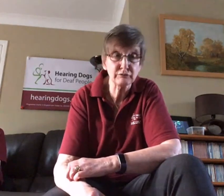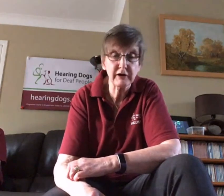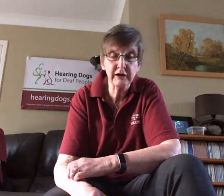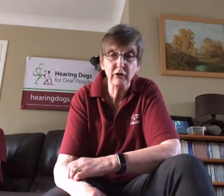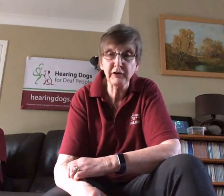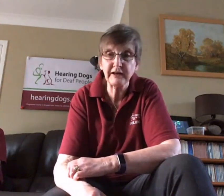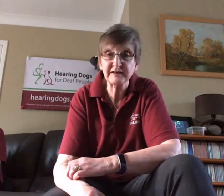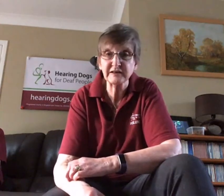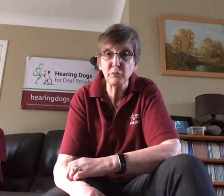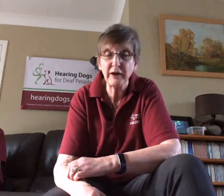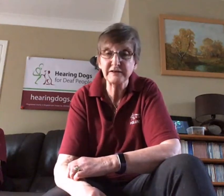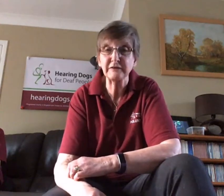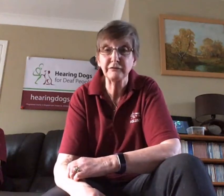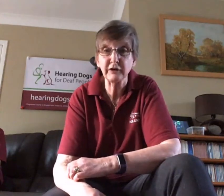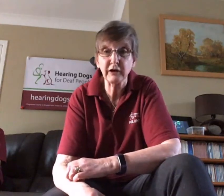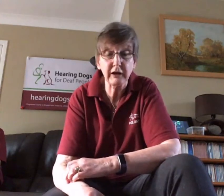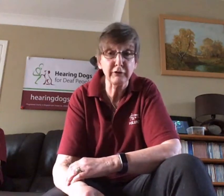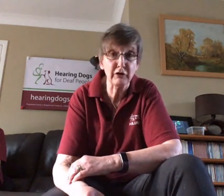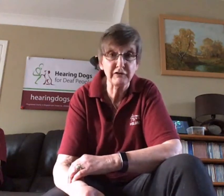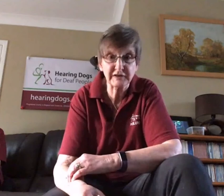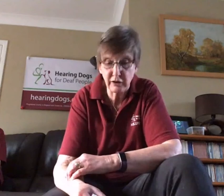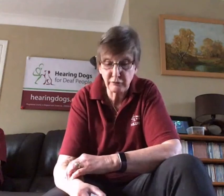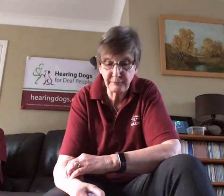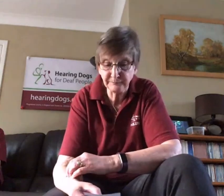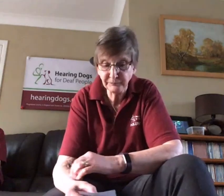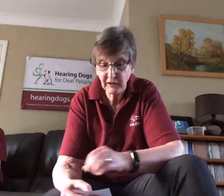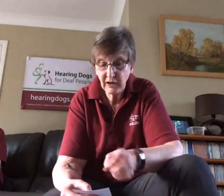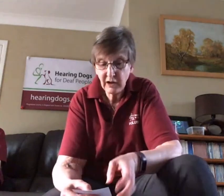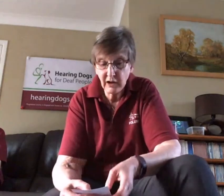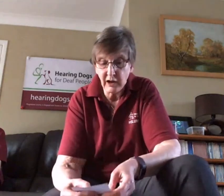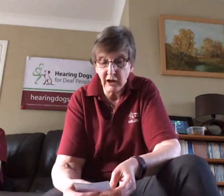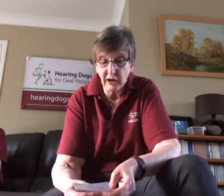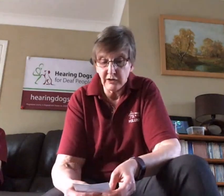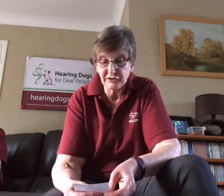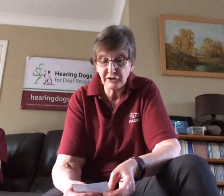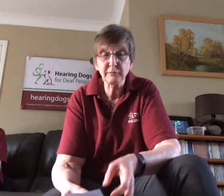on the list and waiting for a hearing dog of his own.